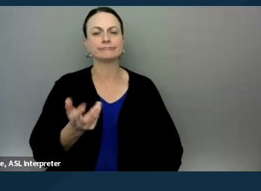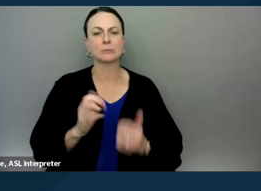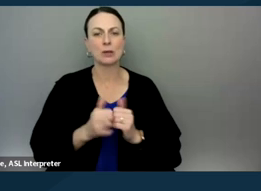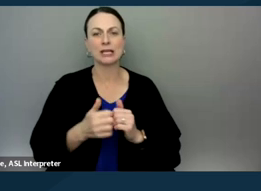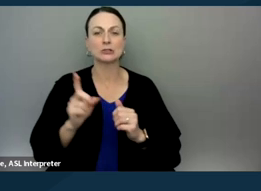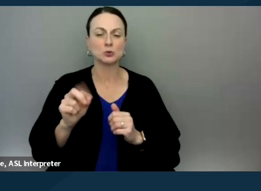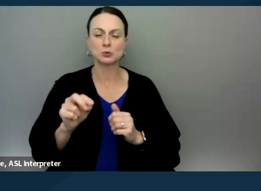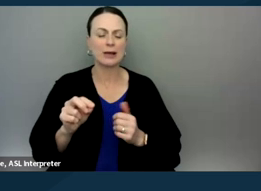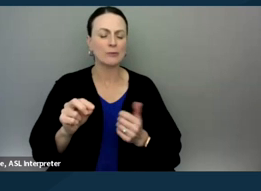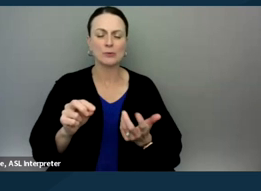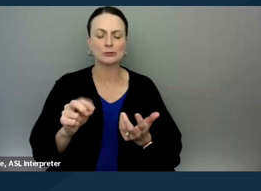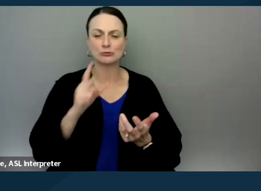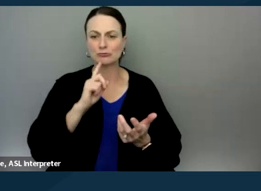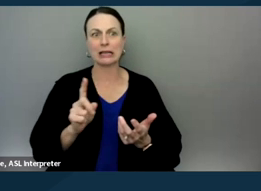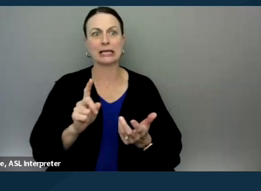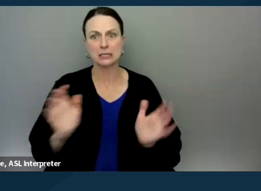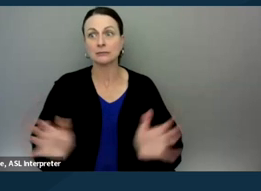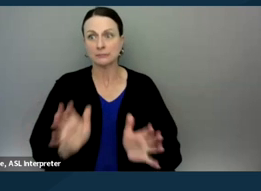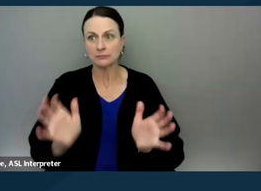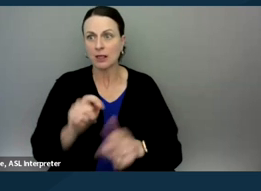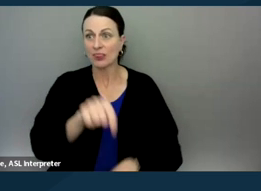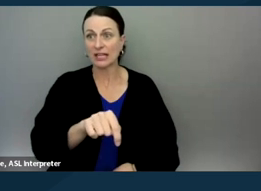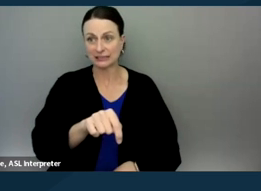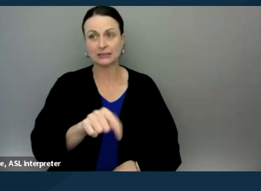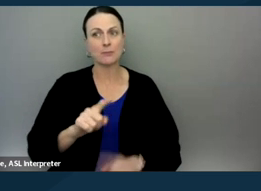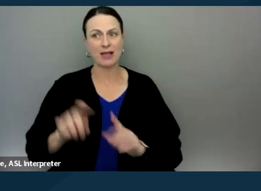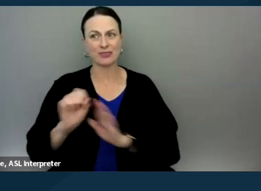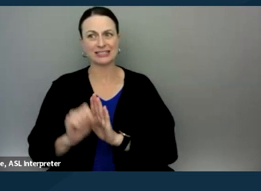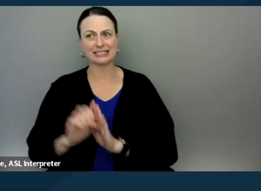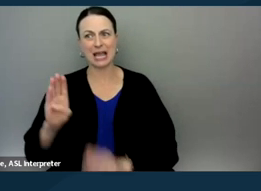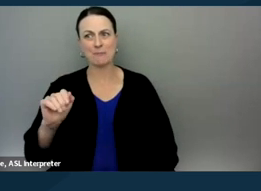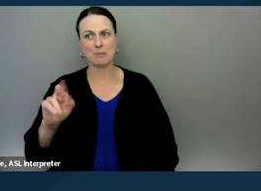But I also believe that the State Bar continues to be quite conservative.